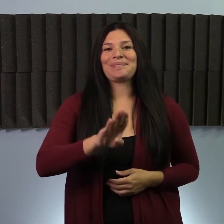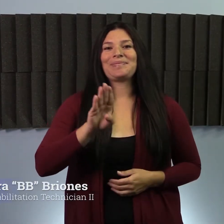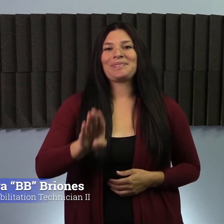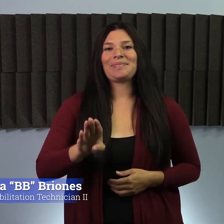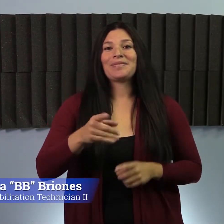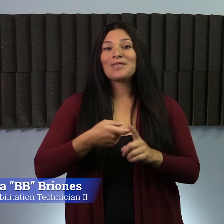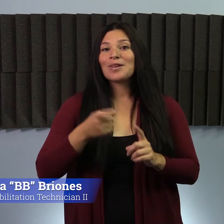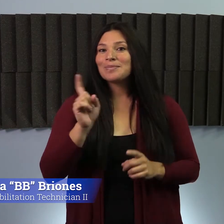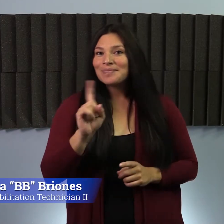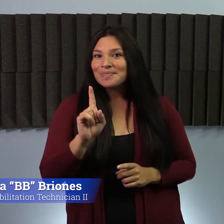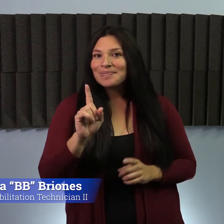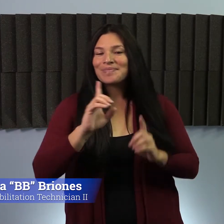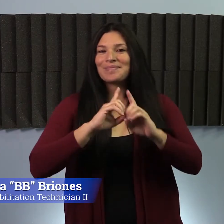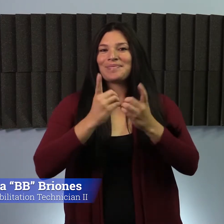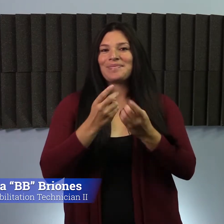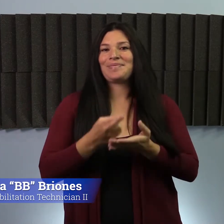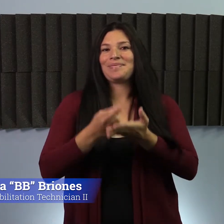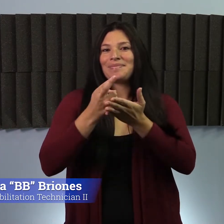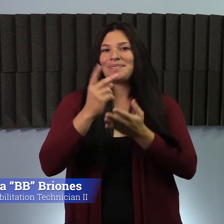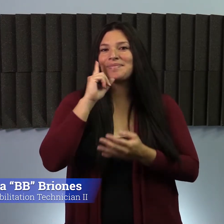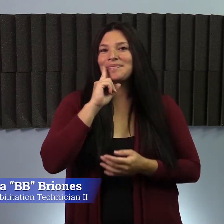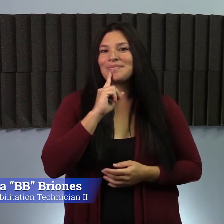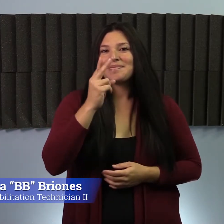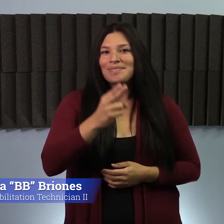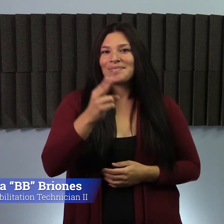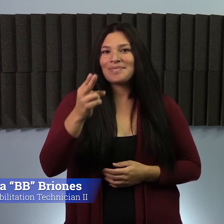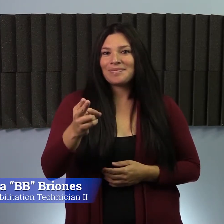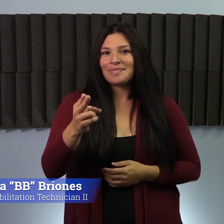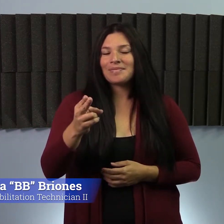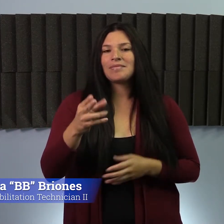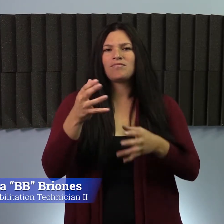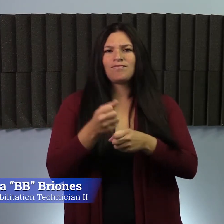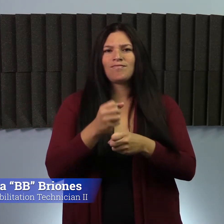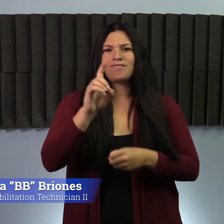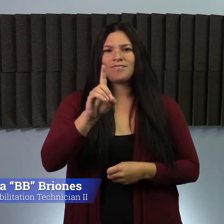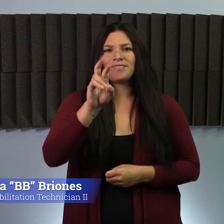Hello everyone. I'm BB from the Department of Rehabilitation Services